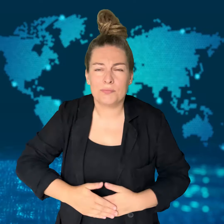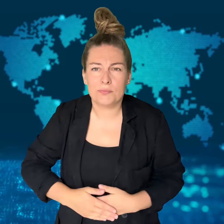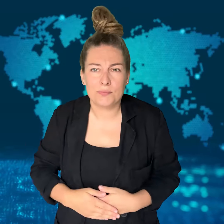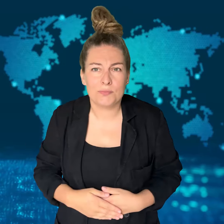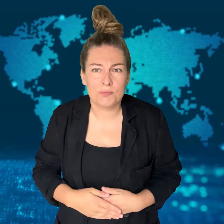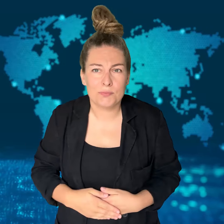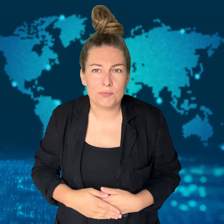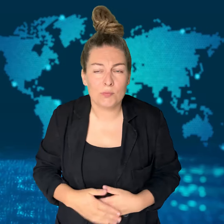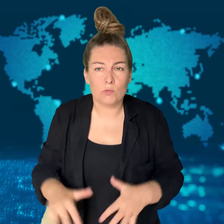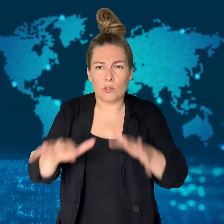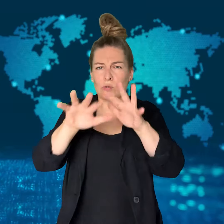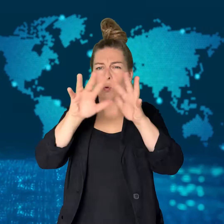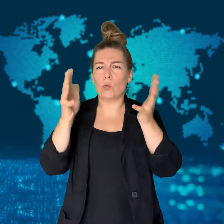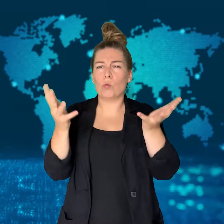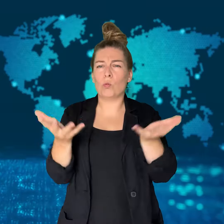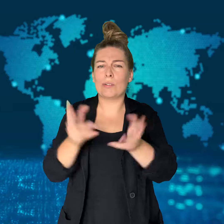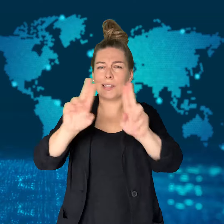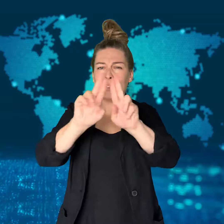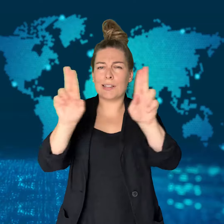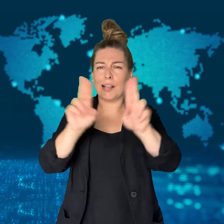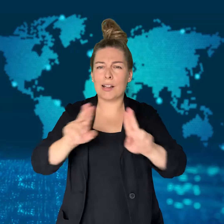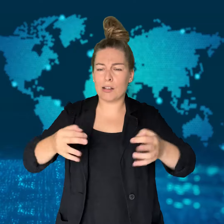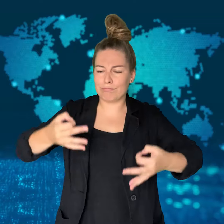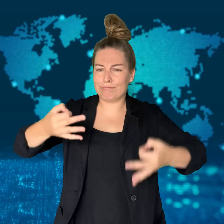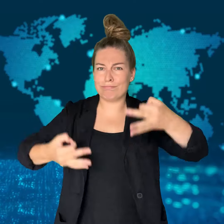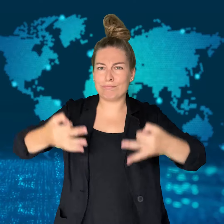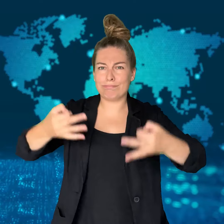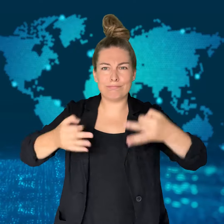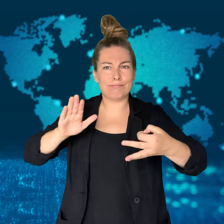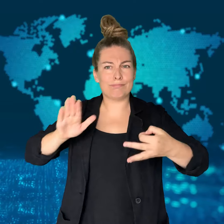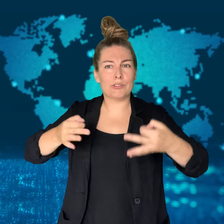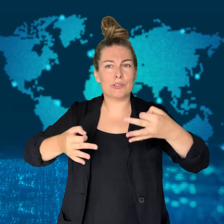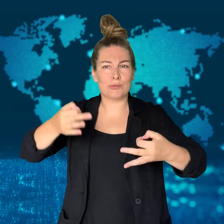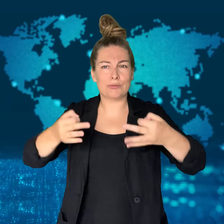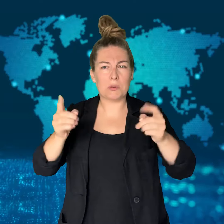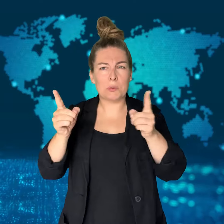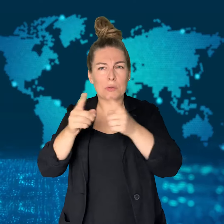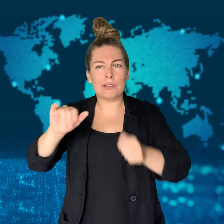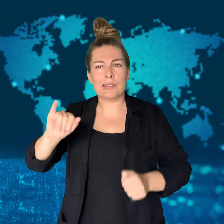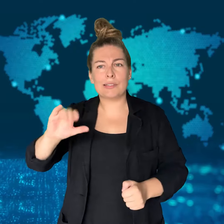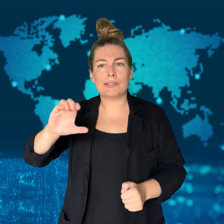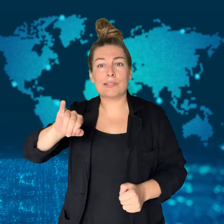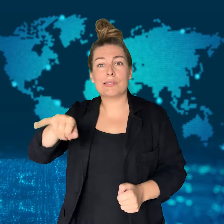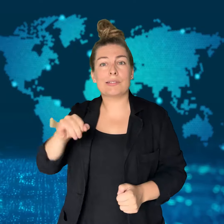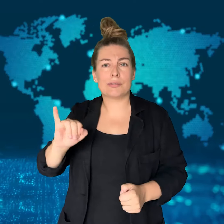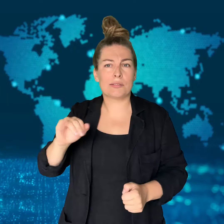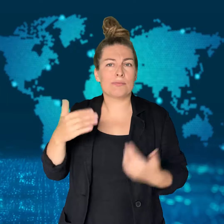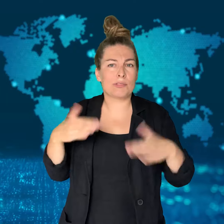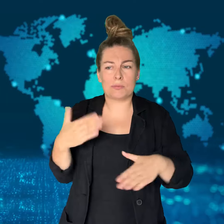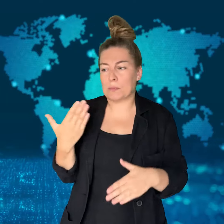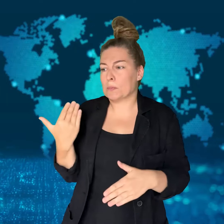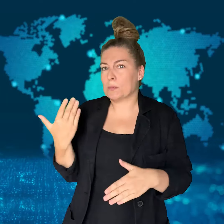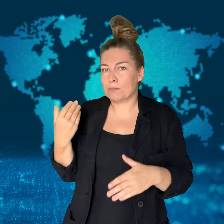in the spinal cord.